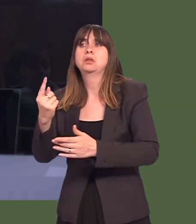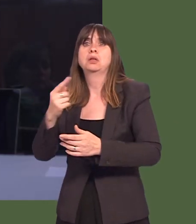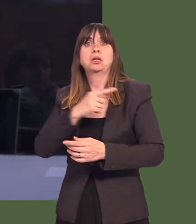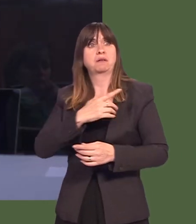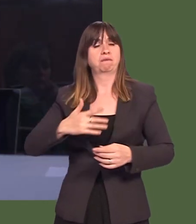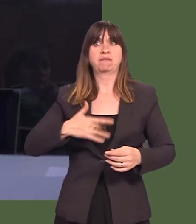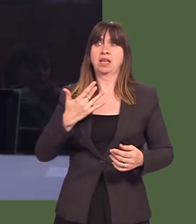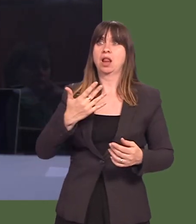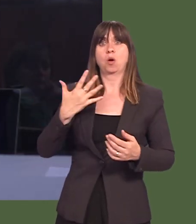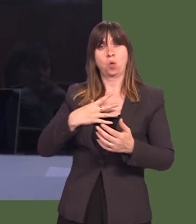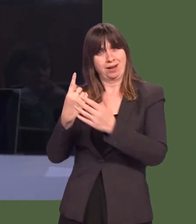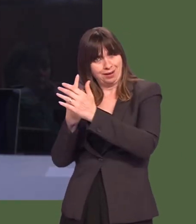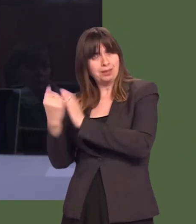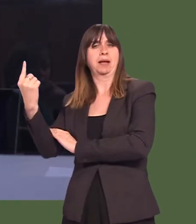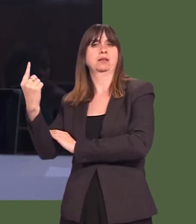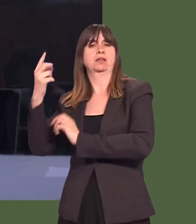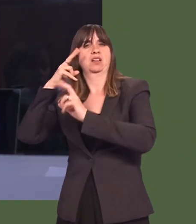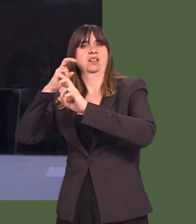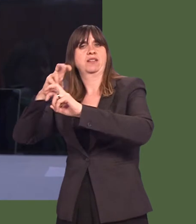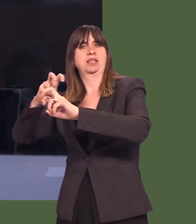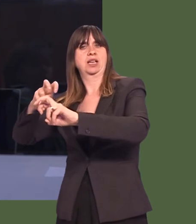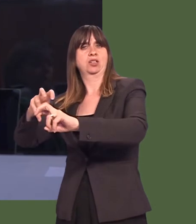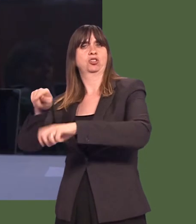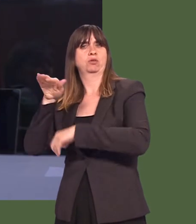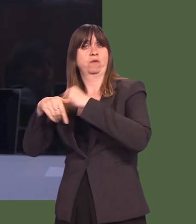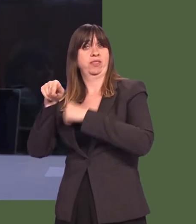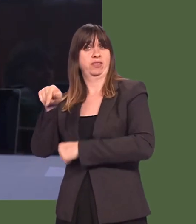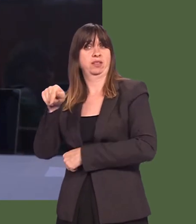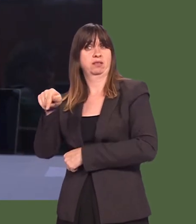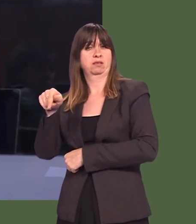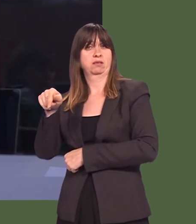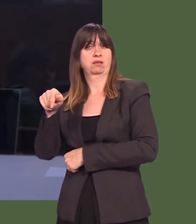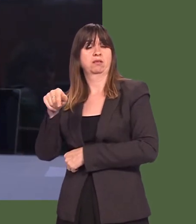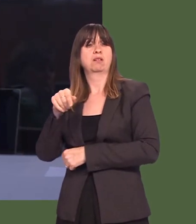be an automatic right to an independent investigation in such circumstances.